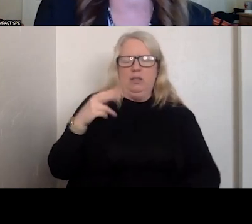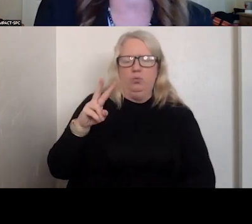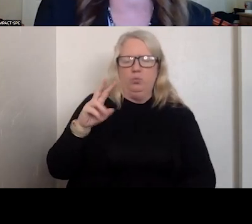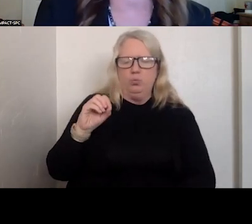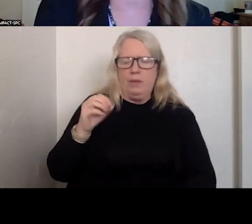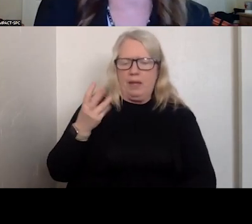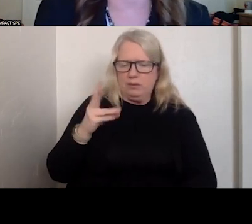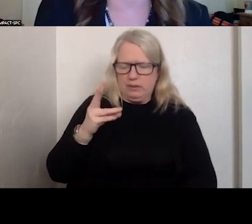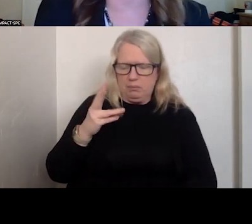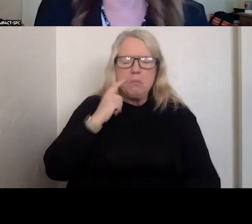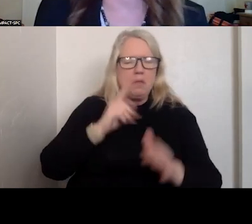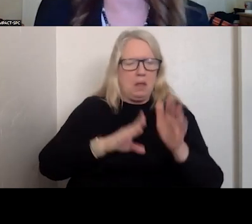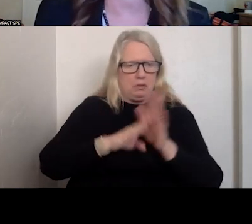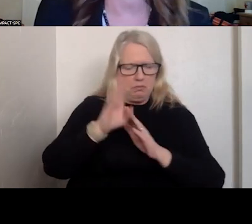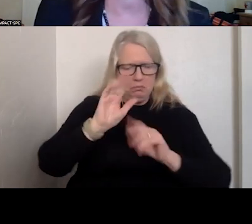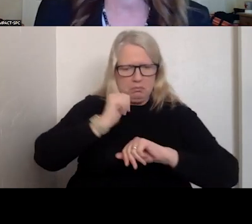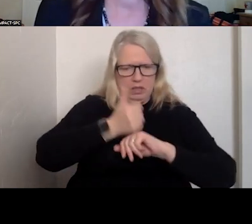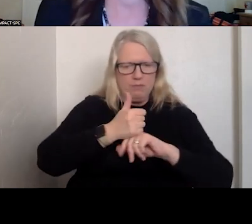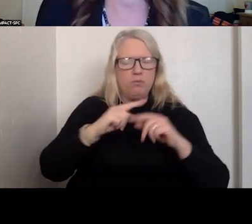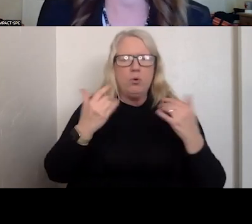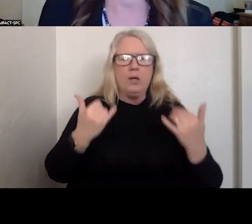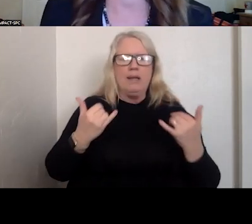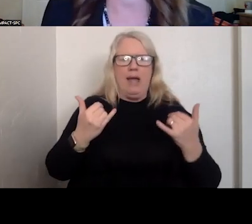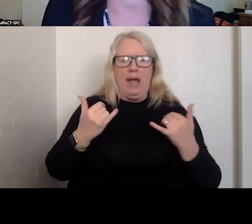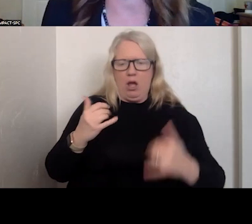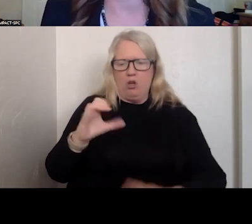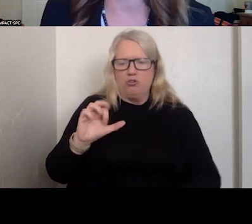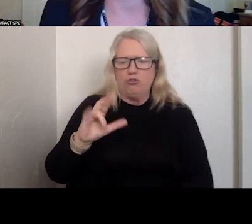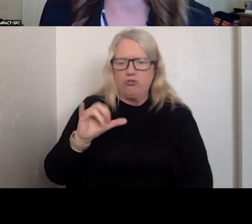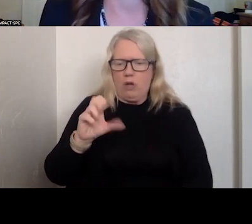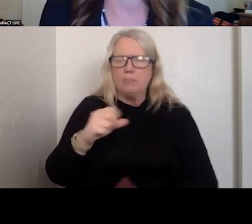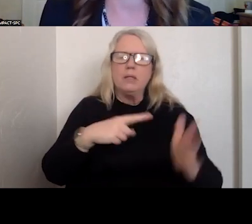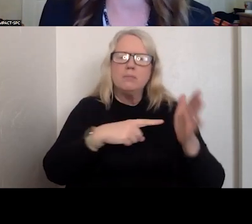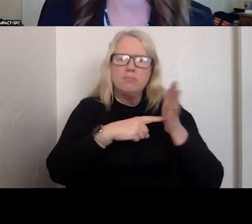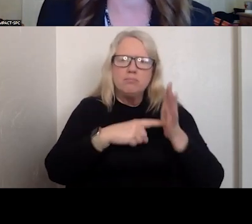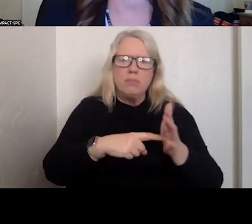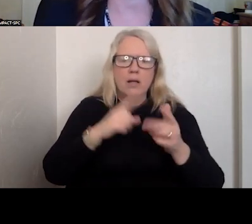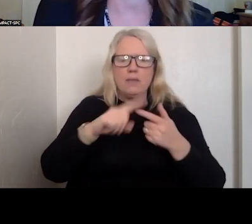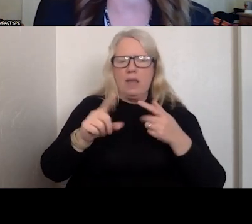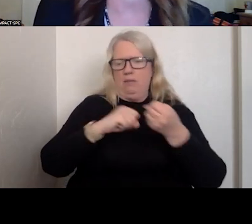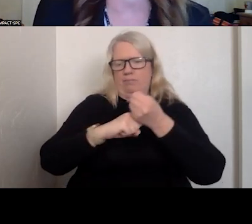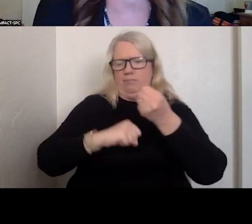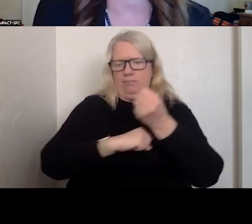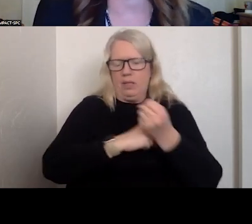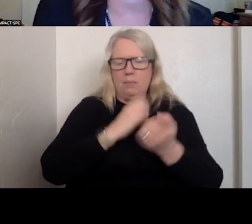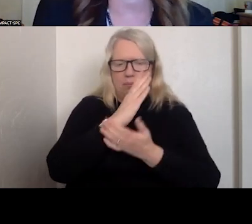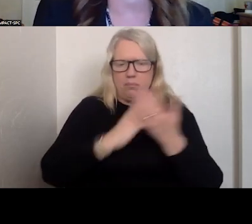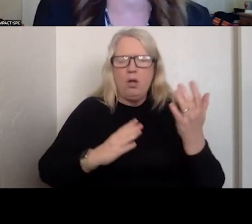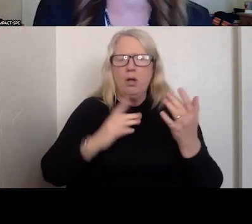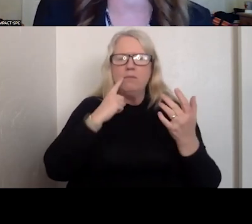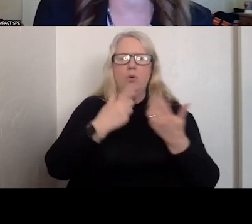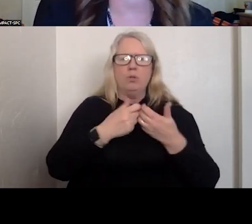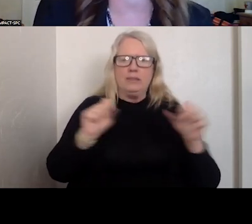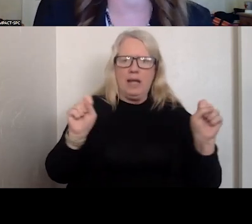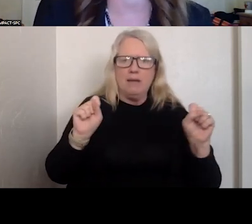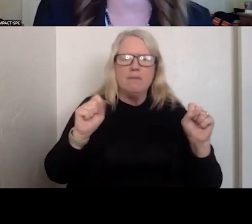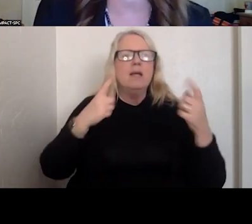DEVELOPMENT OF CRISIS NOW. IT IS A MODEL THAT PROVIDES THE COMPONENTS TO A SAFE CRISIS CARE